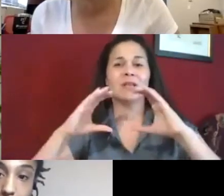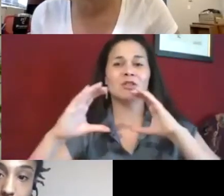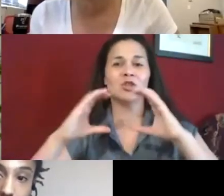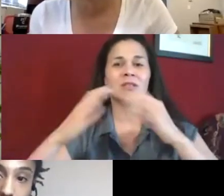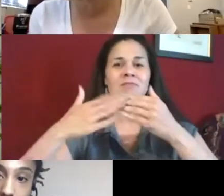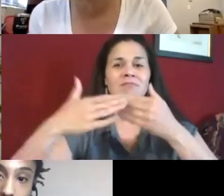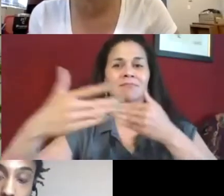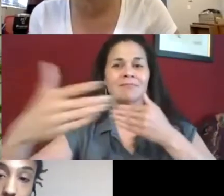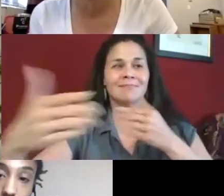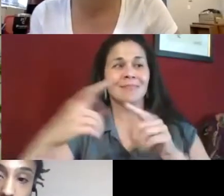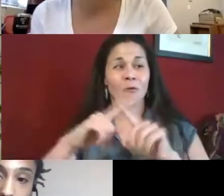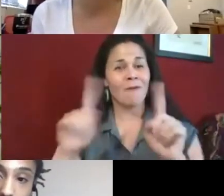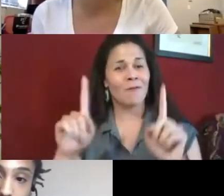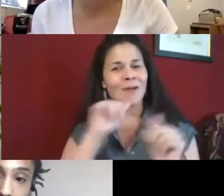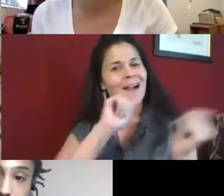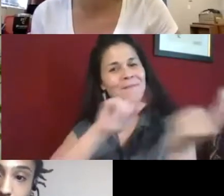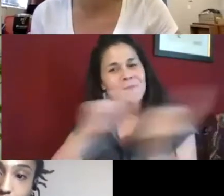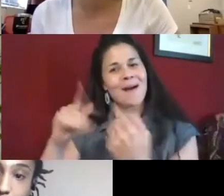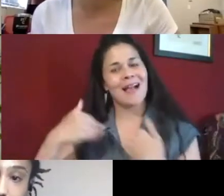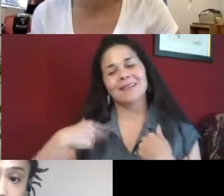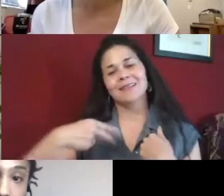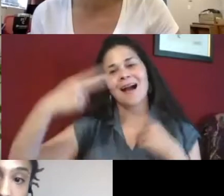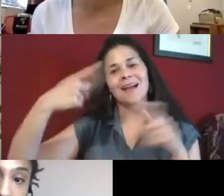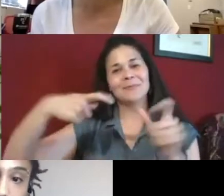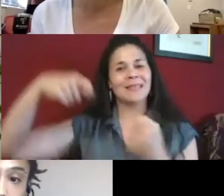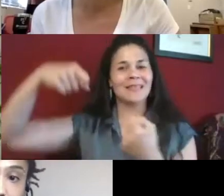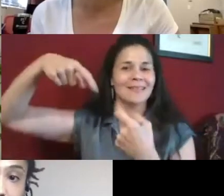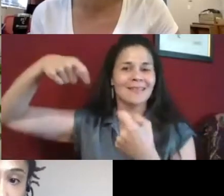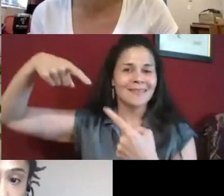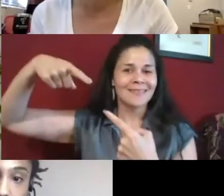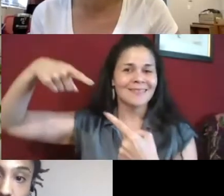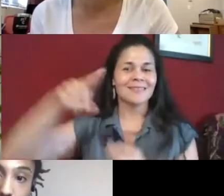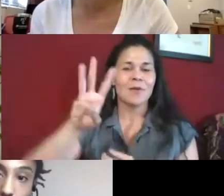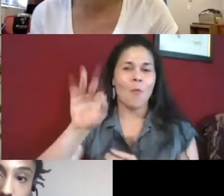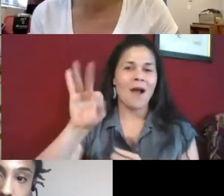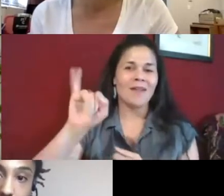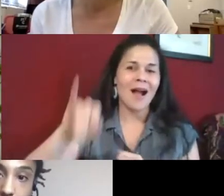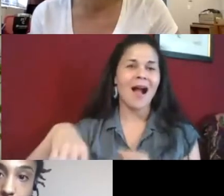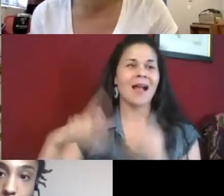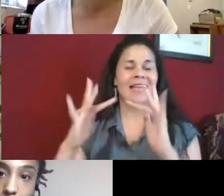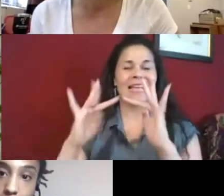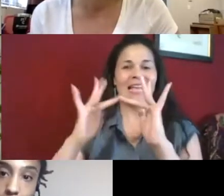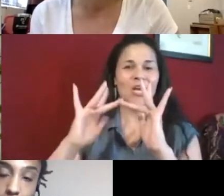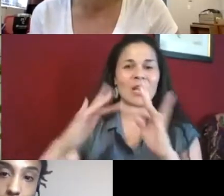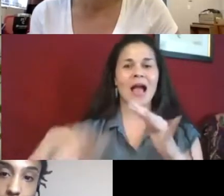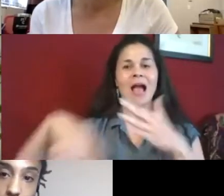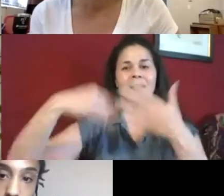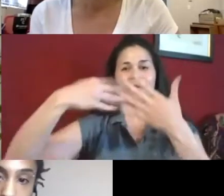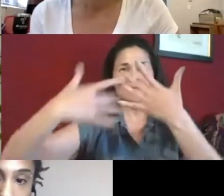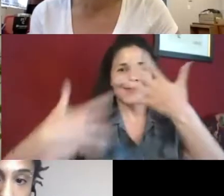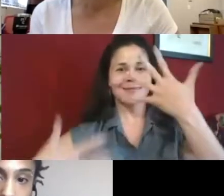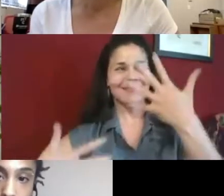technology, right? We have to use Zoom, and our communication was compromised.